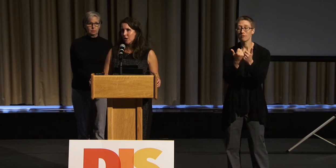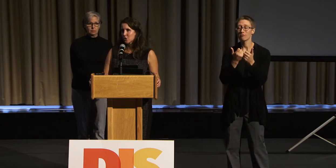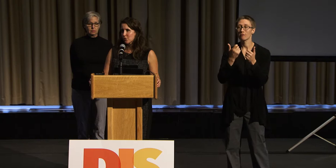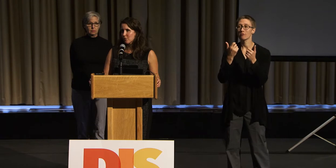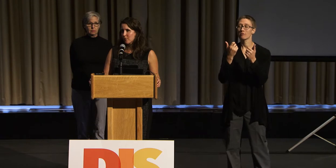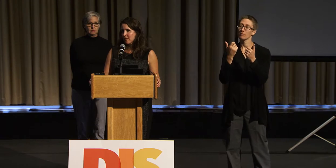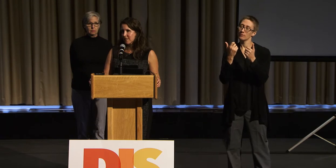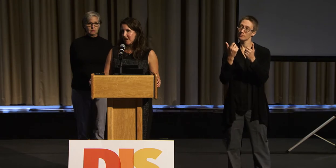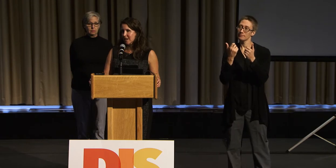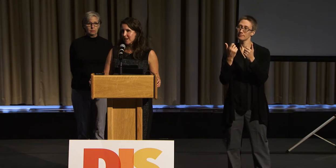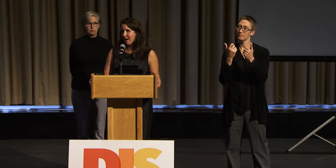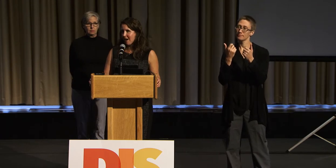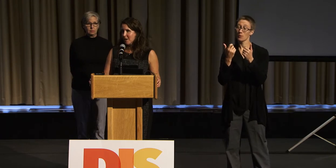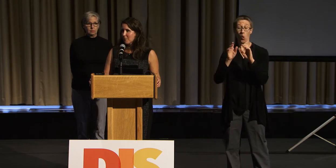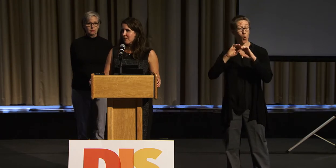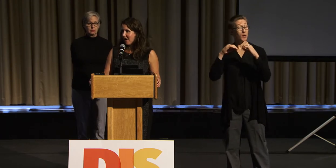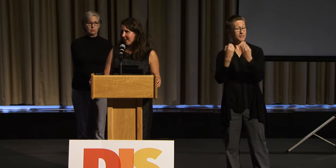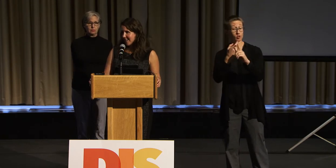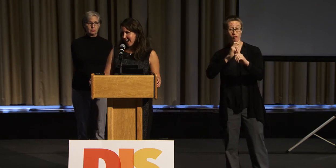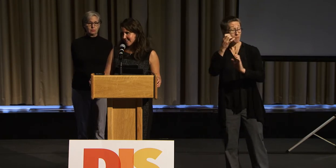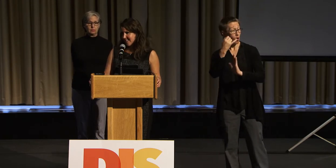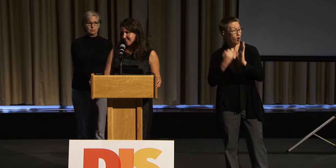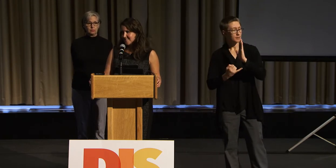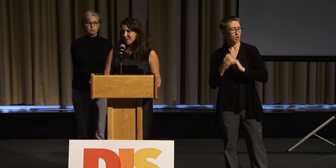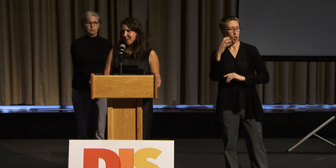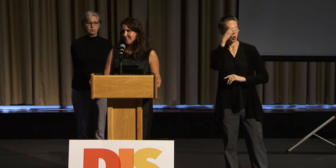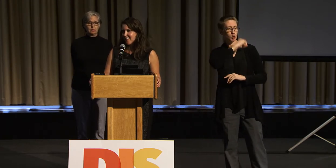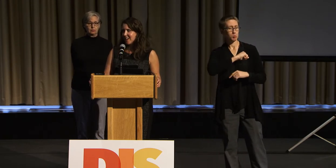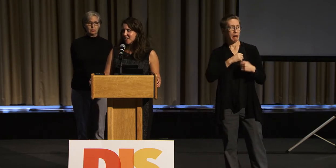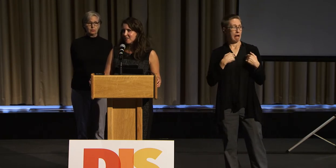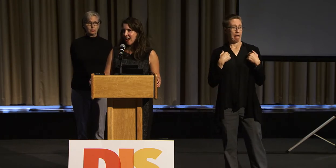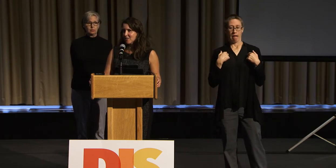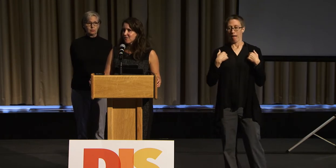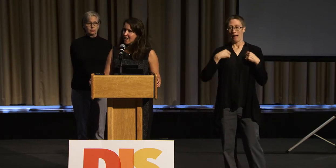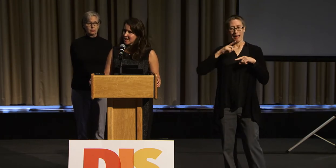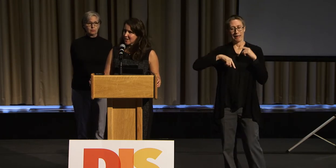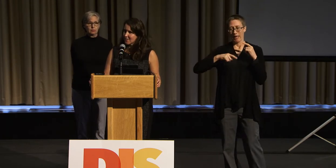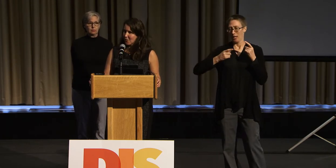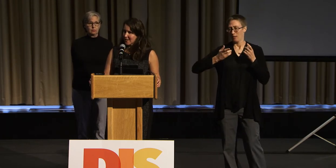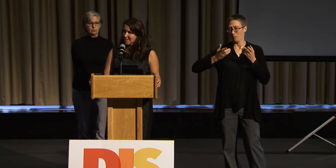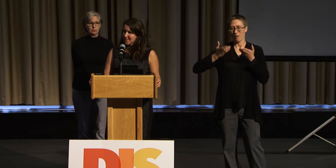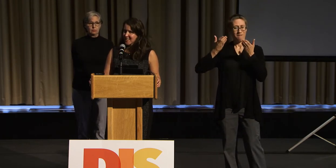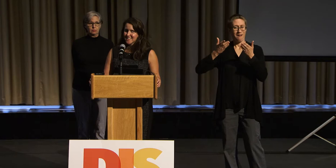assume that they cannot provide access because they don't have the funding for it.